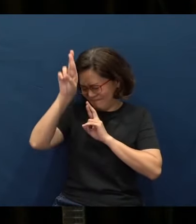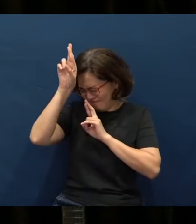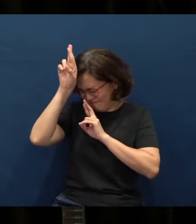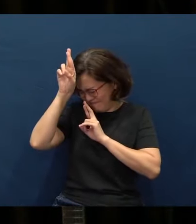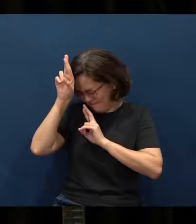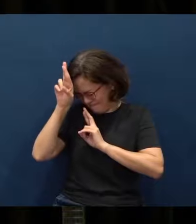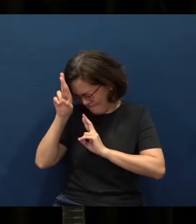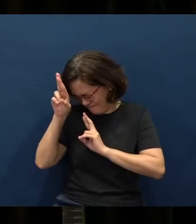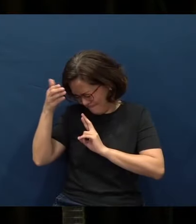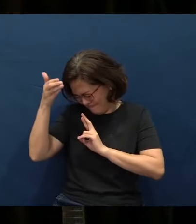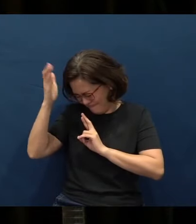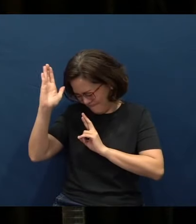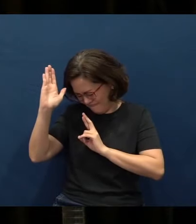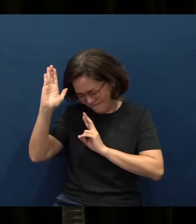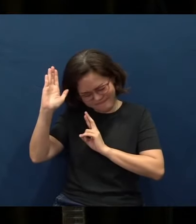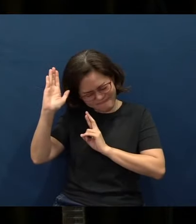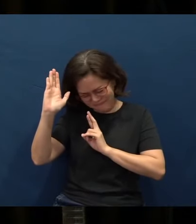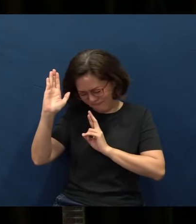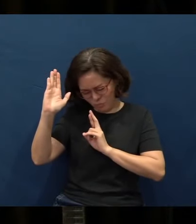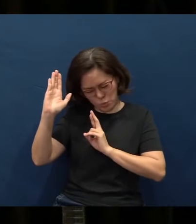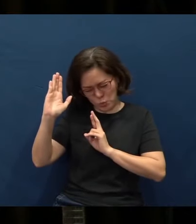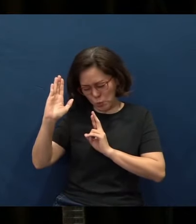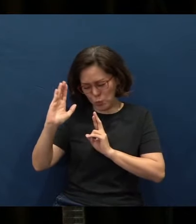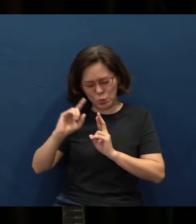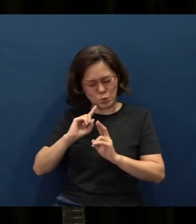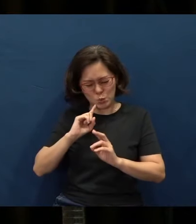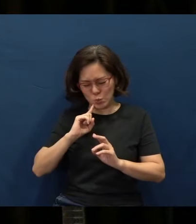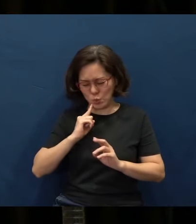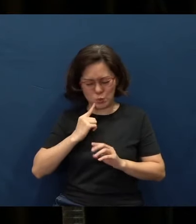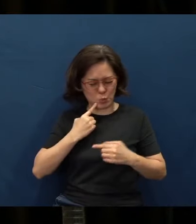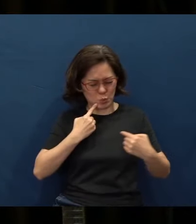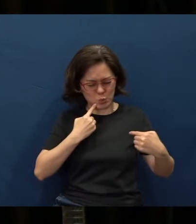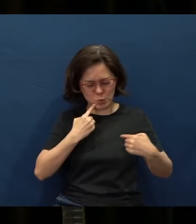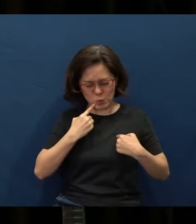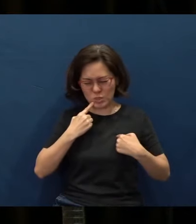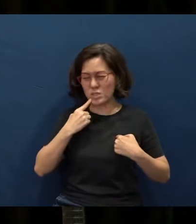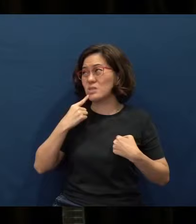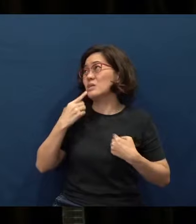It was a great, great disappointment that I felt, that I'd let God down so much.